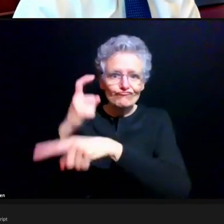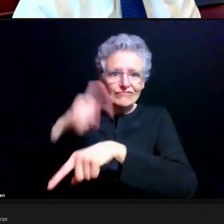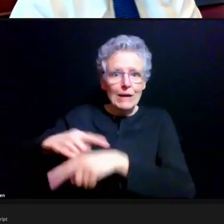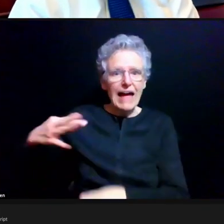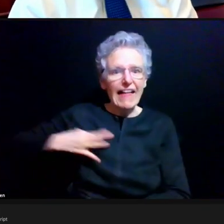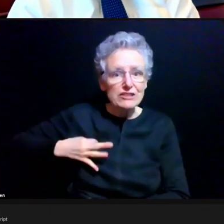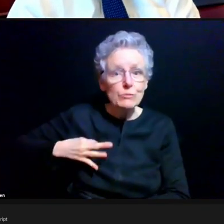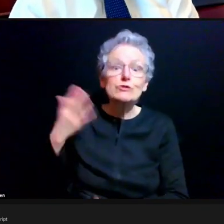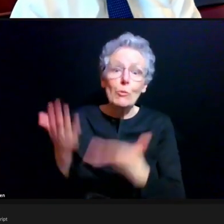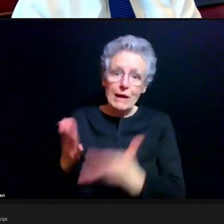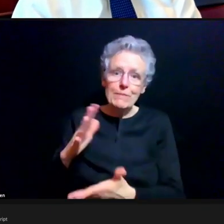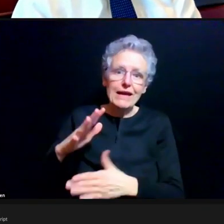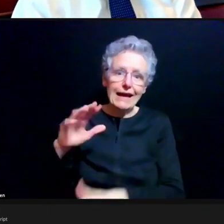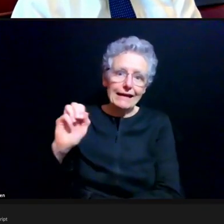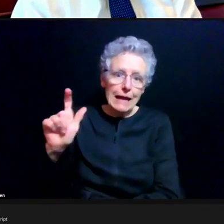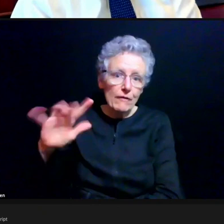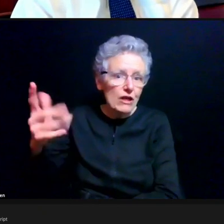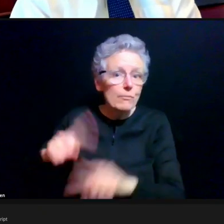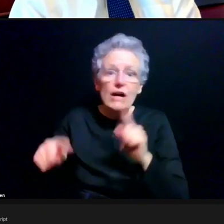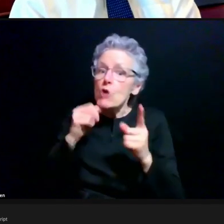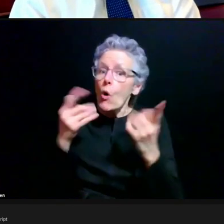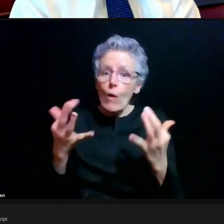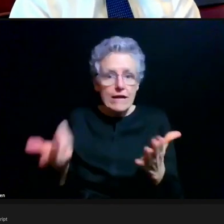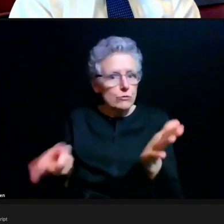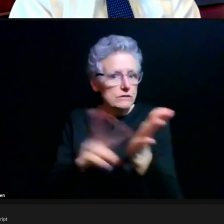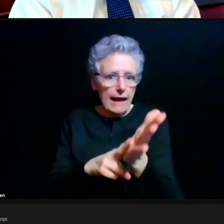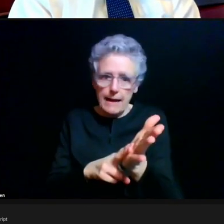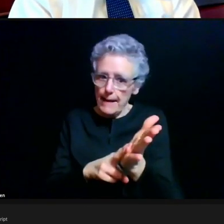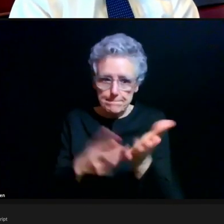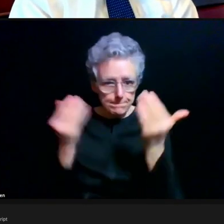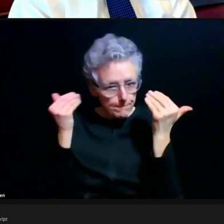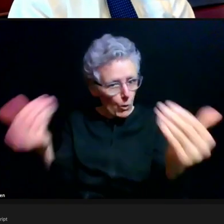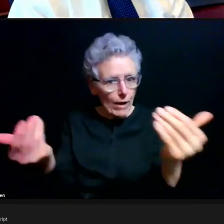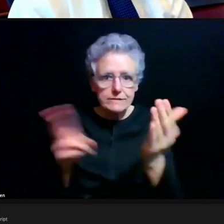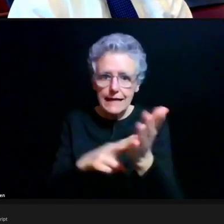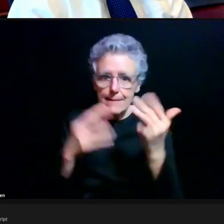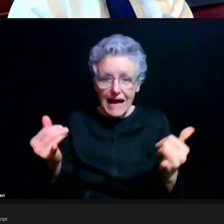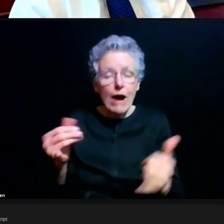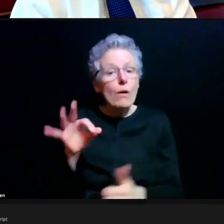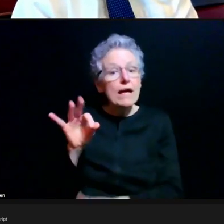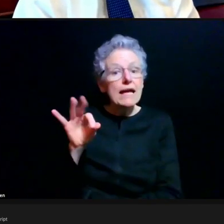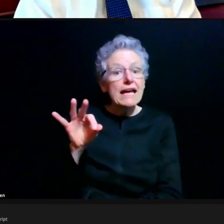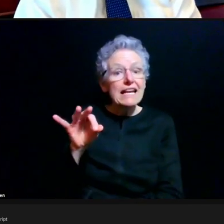but definitely don't wait to sign up and then whether or not, I think you said if you're over 50